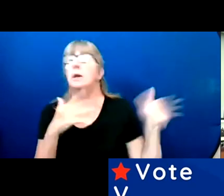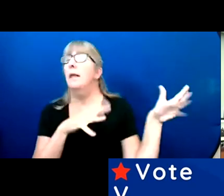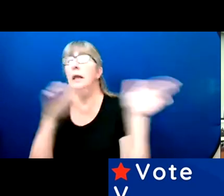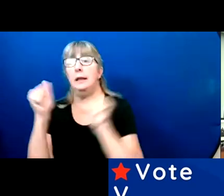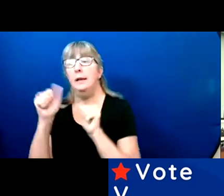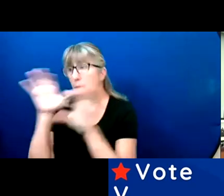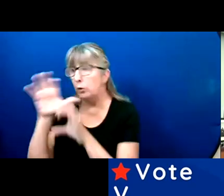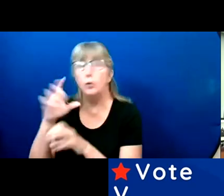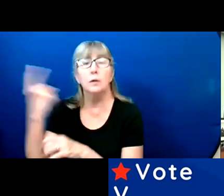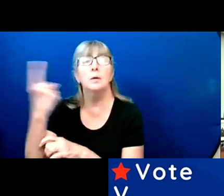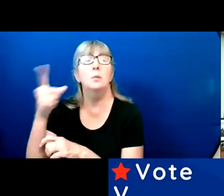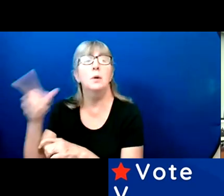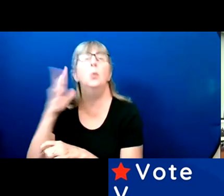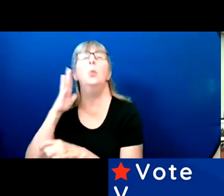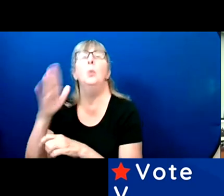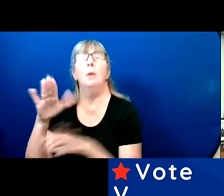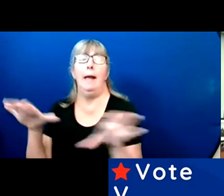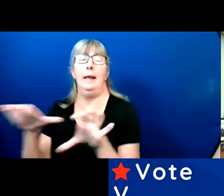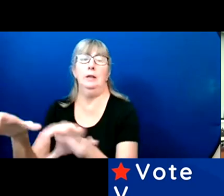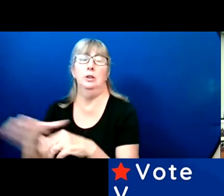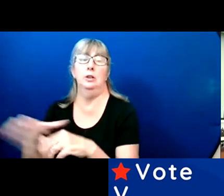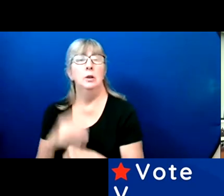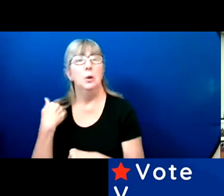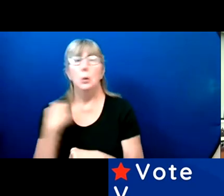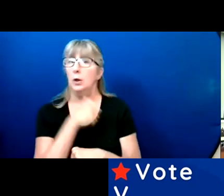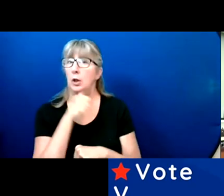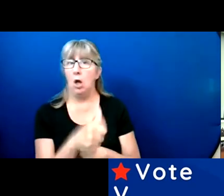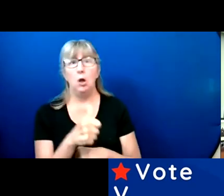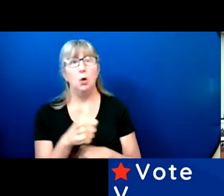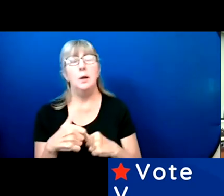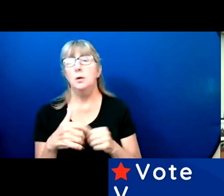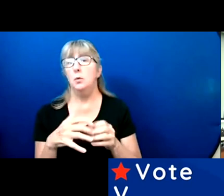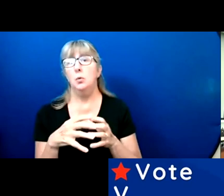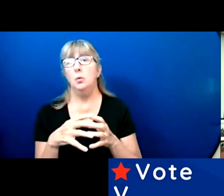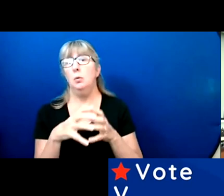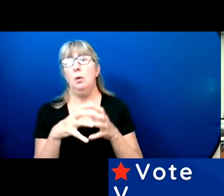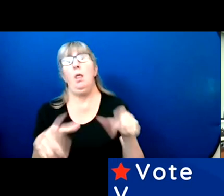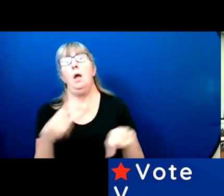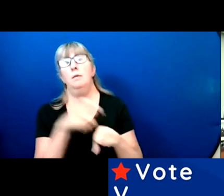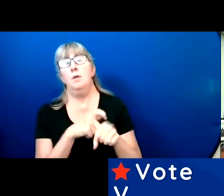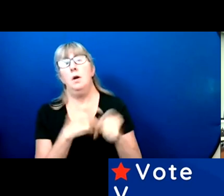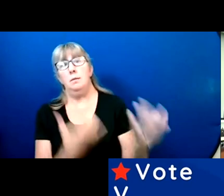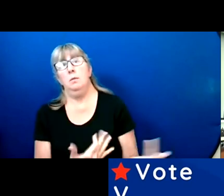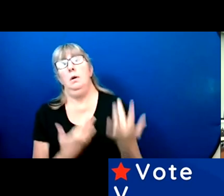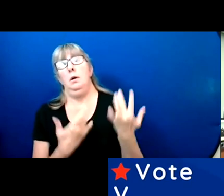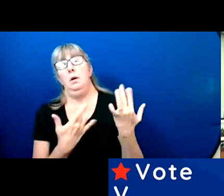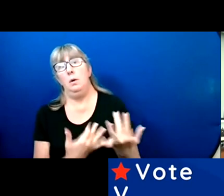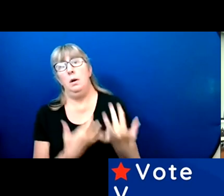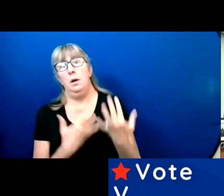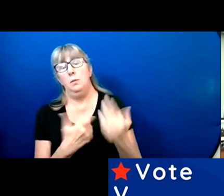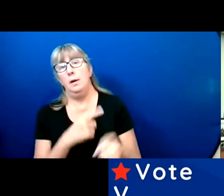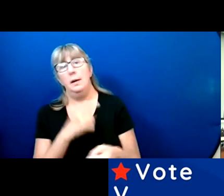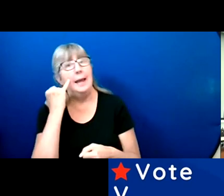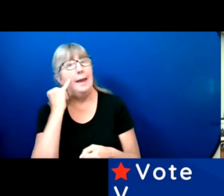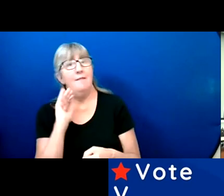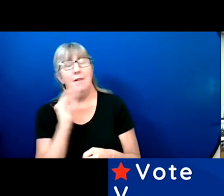We are not going to spend a lot of time if our ideas are not respected. Thank you, Teresa.